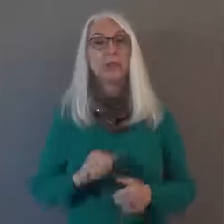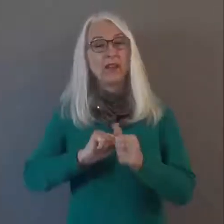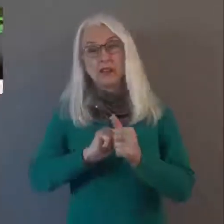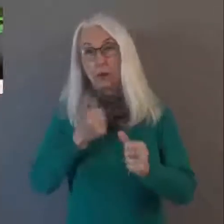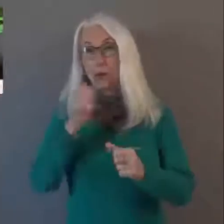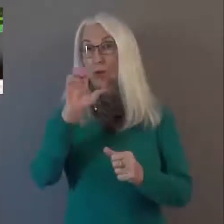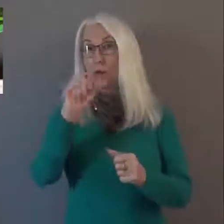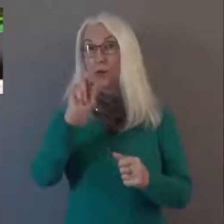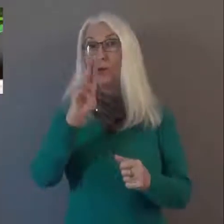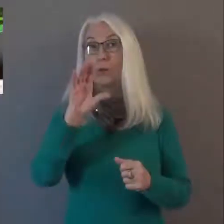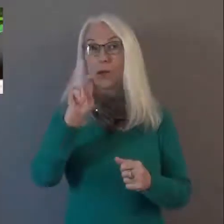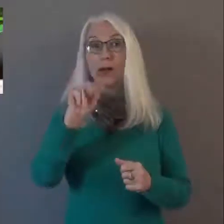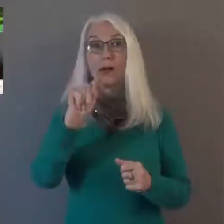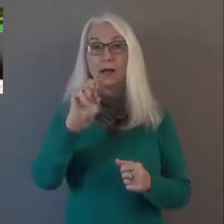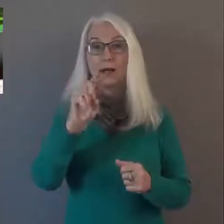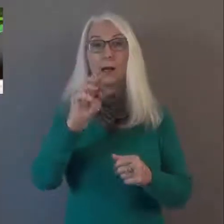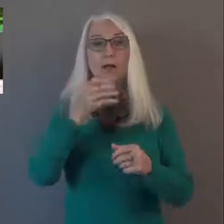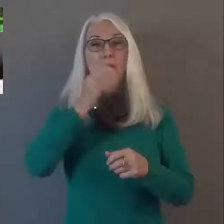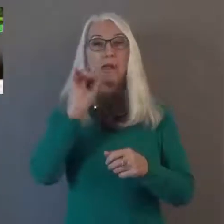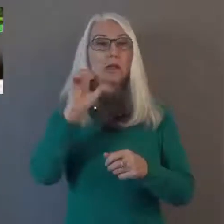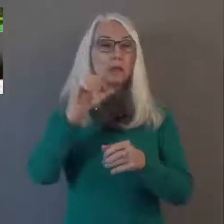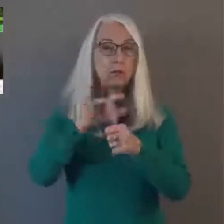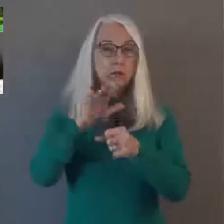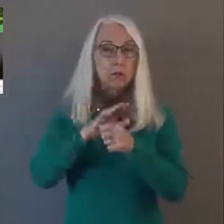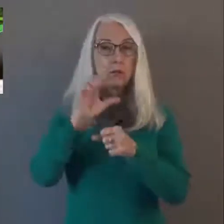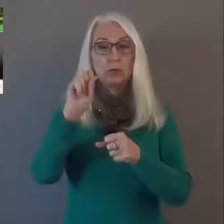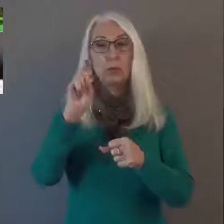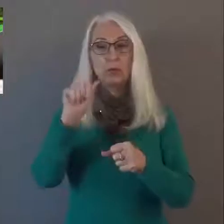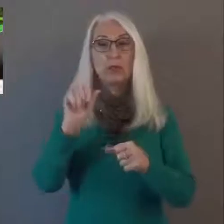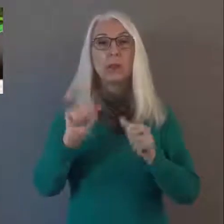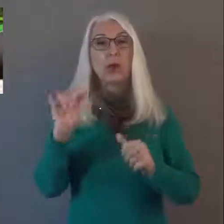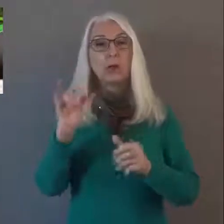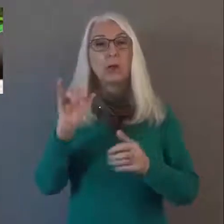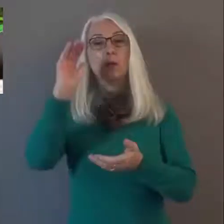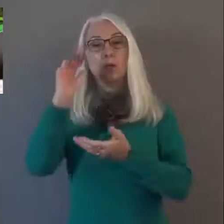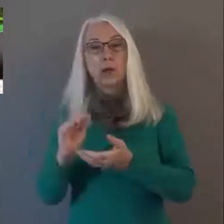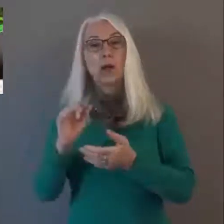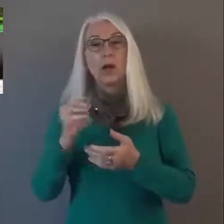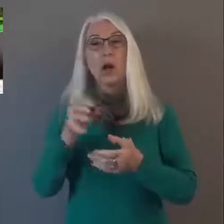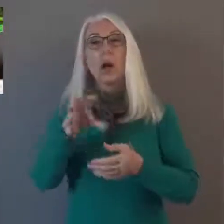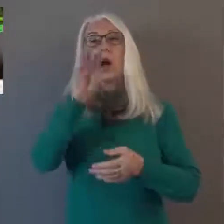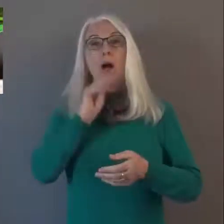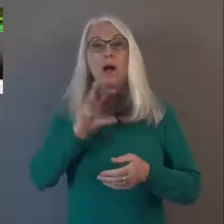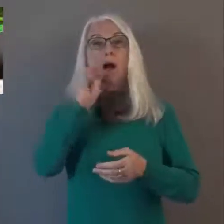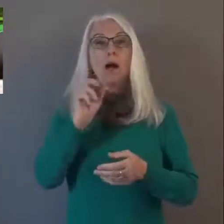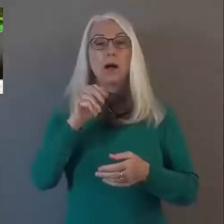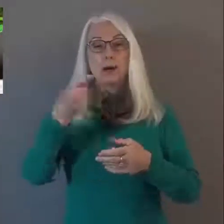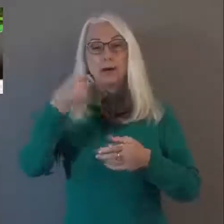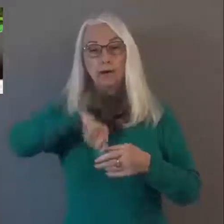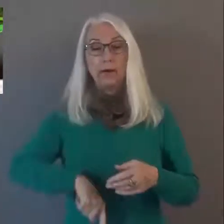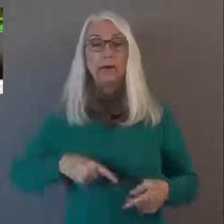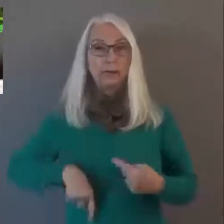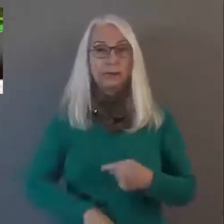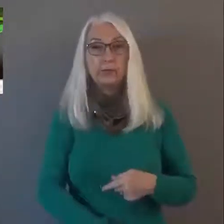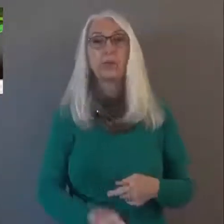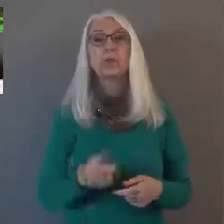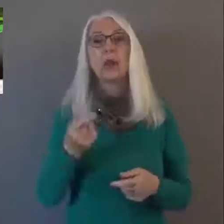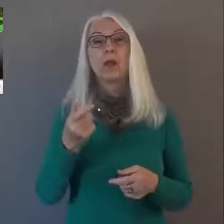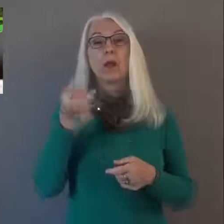Avoiding carbonated beverages can also reduce the amount of air in the intestines.